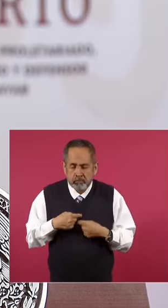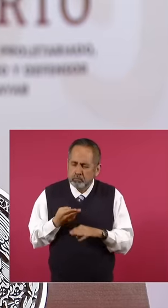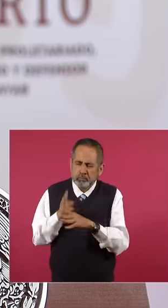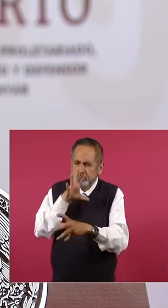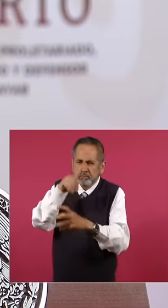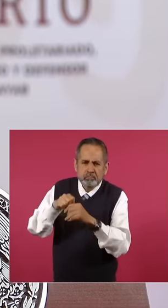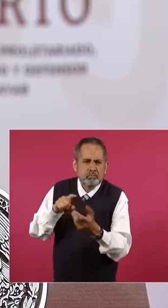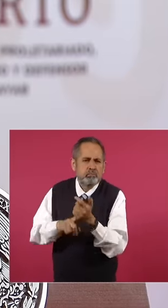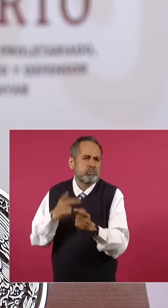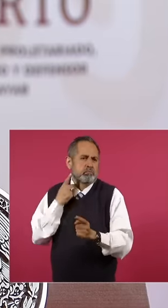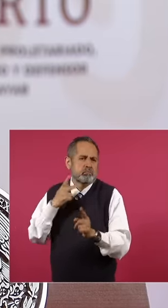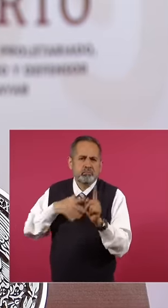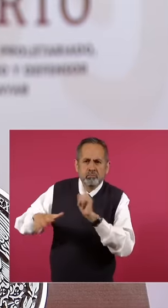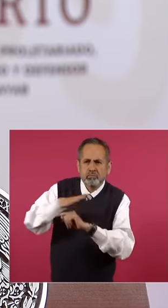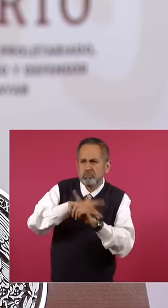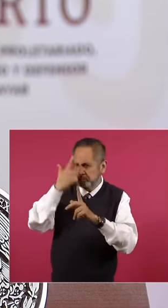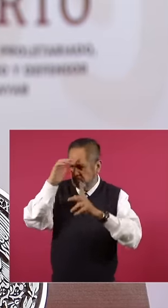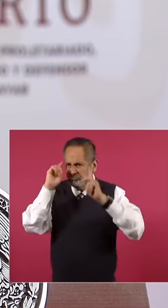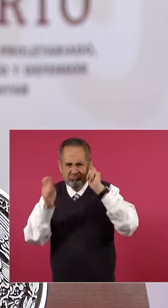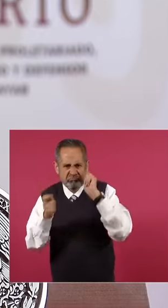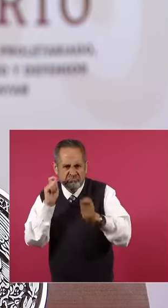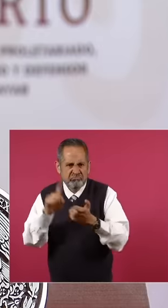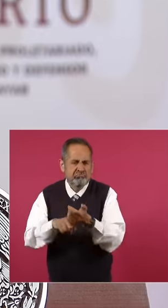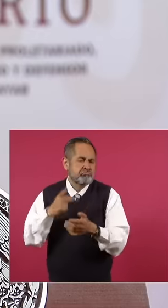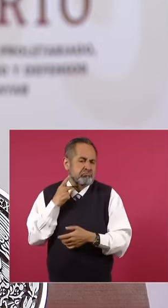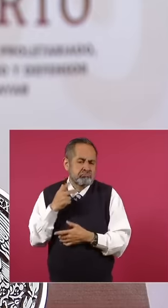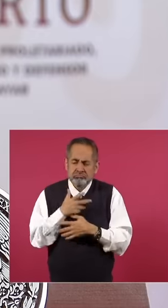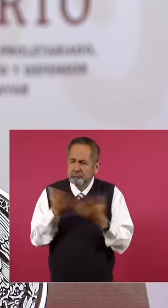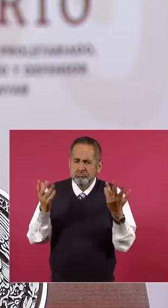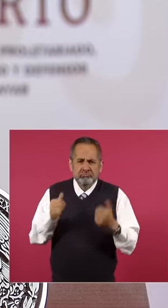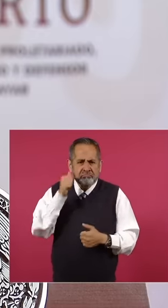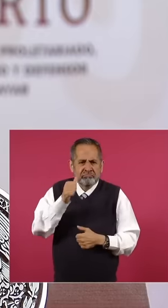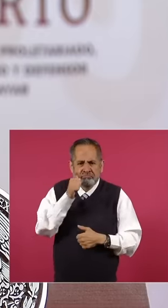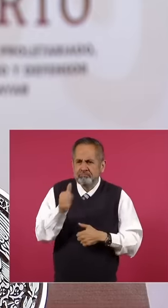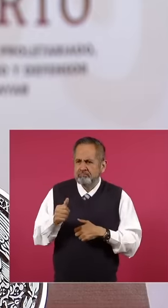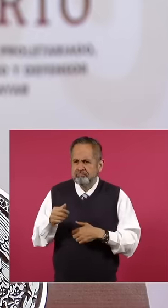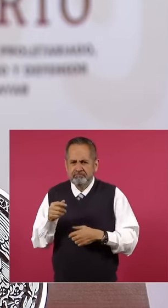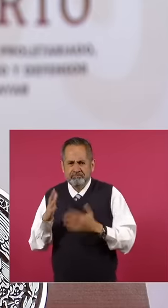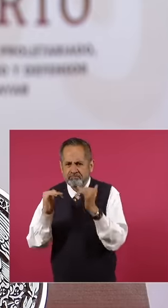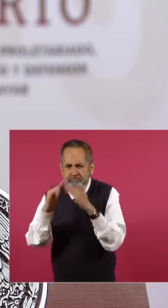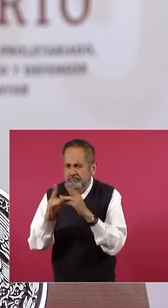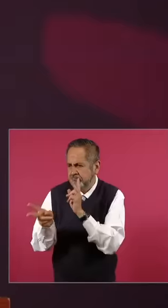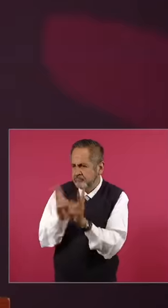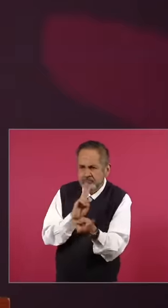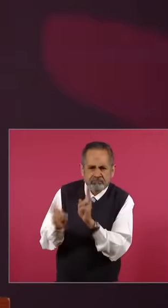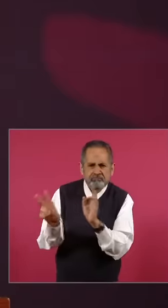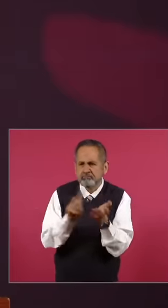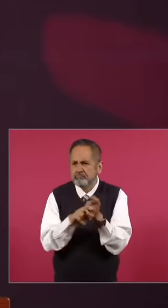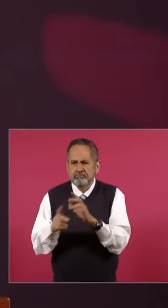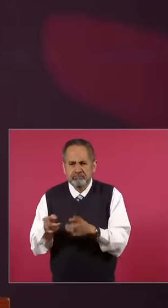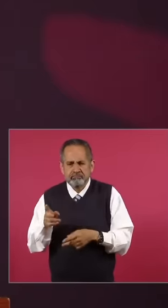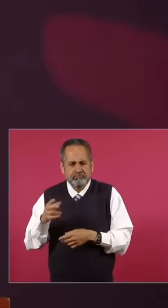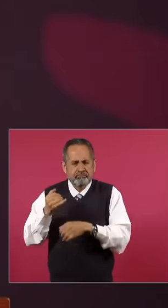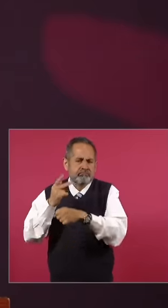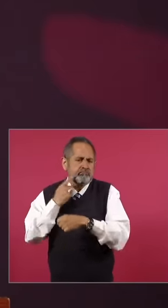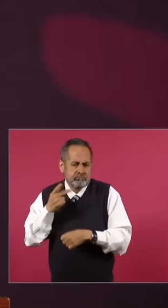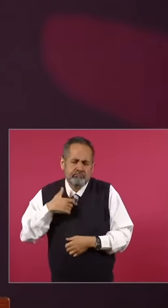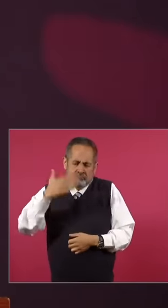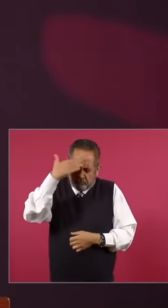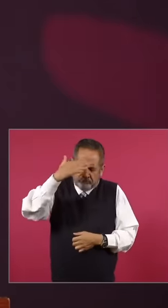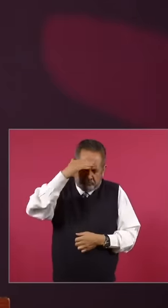politicized environment, is the topic of many after-dinner conversations. I consider myself very informed, politicized, I take sides, I am